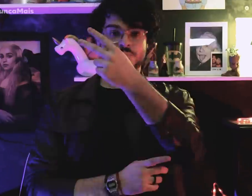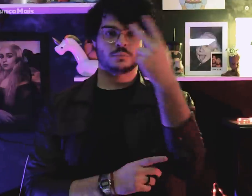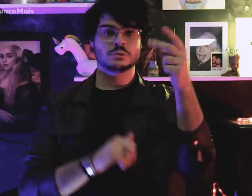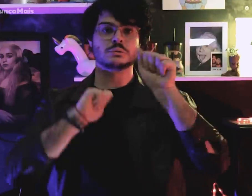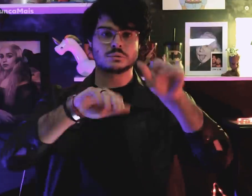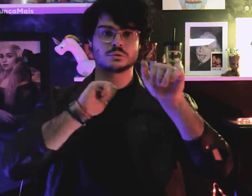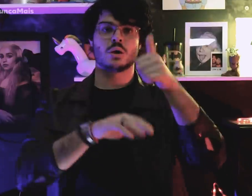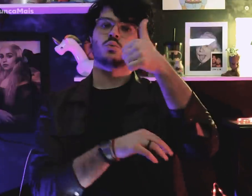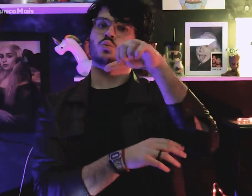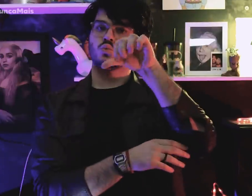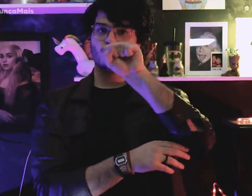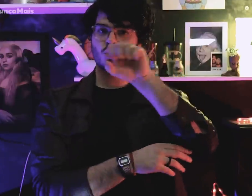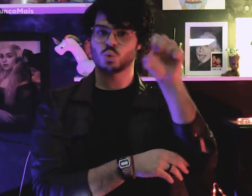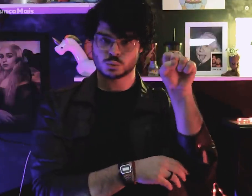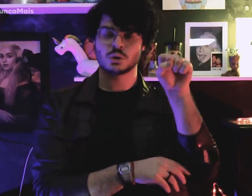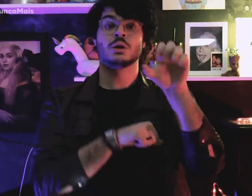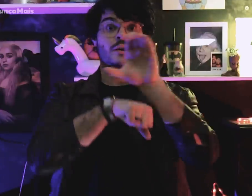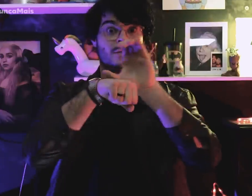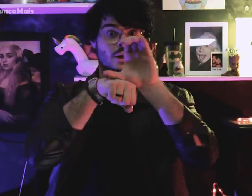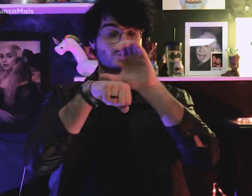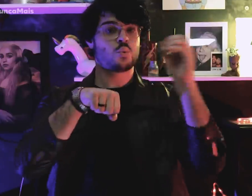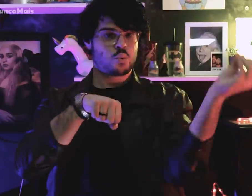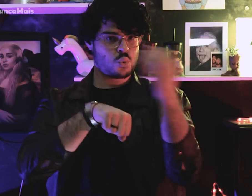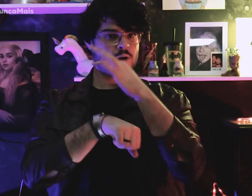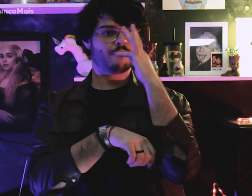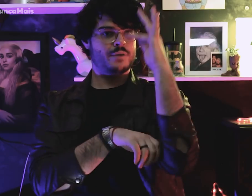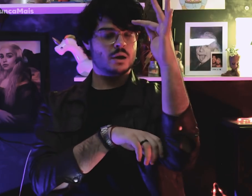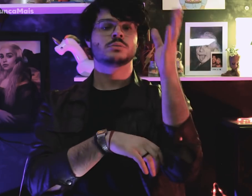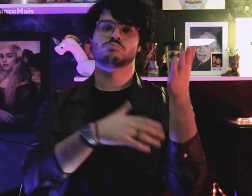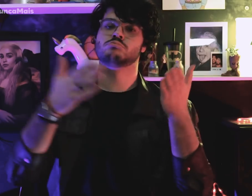Em 22 de setembro de 1988, uma nova Constituição Federal